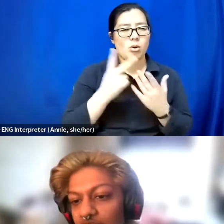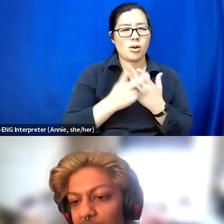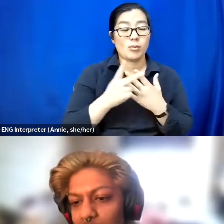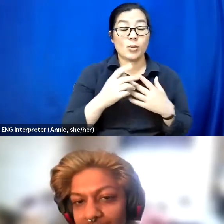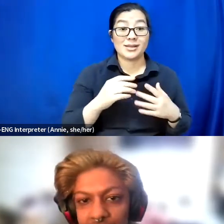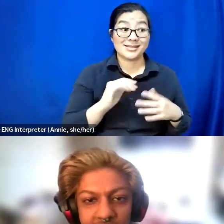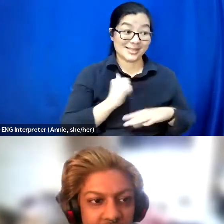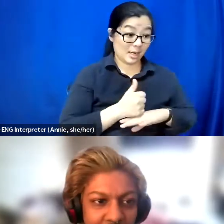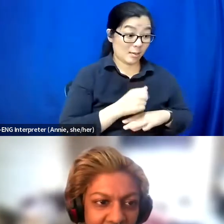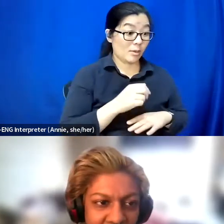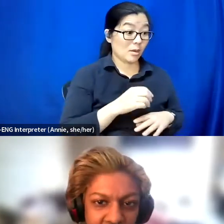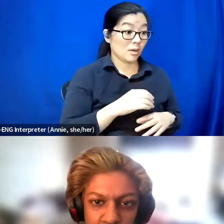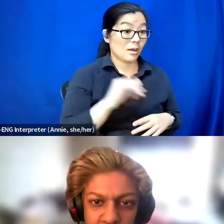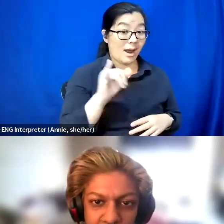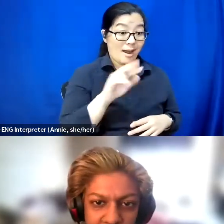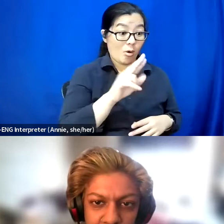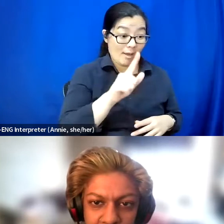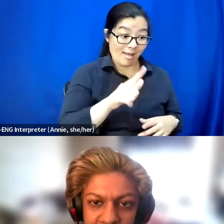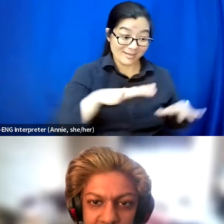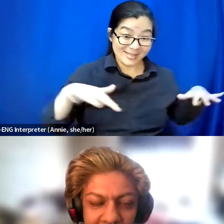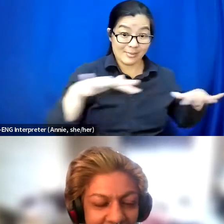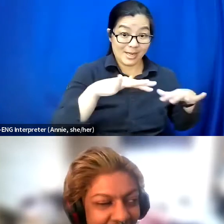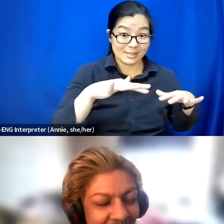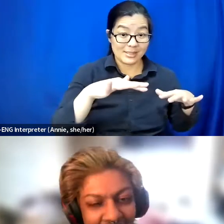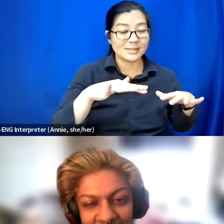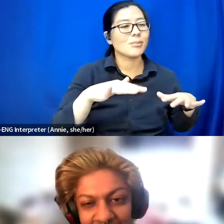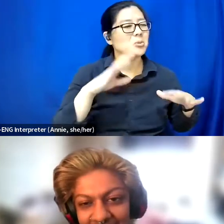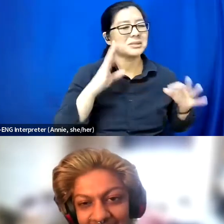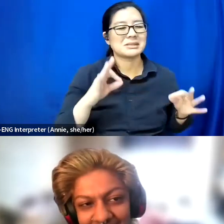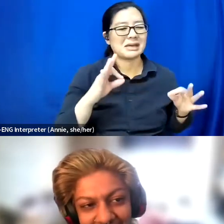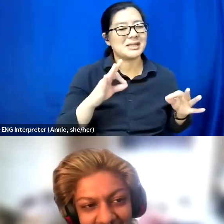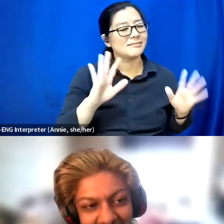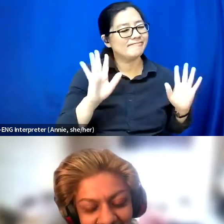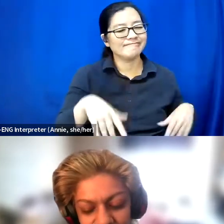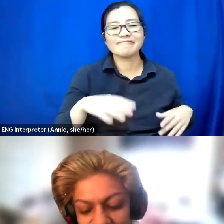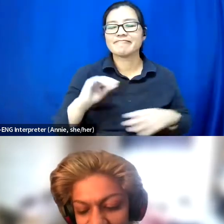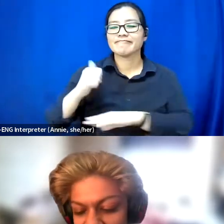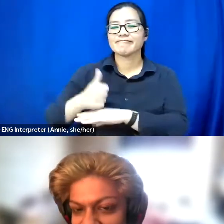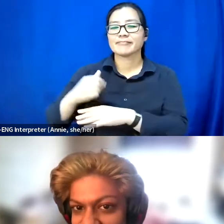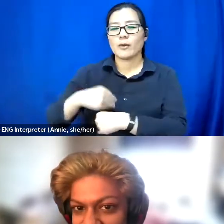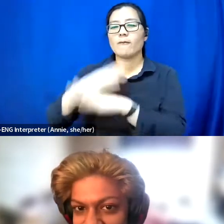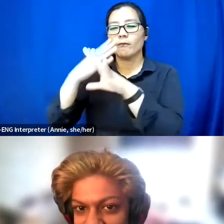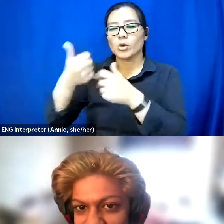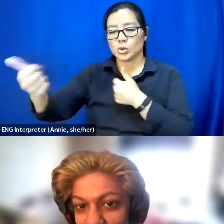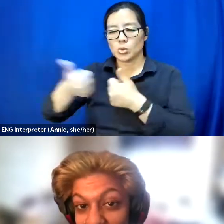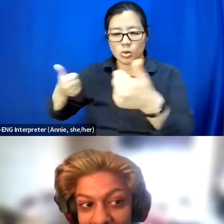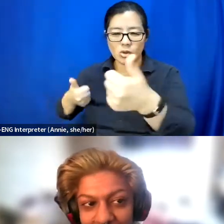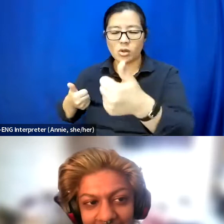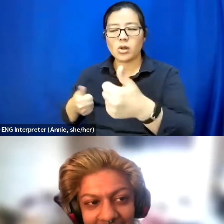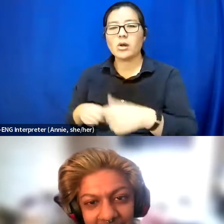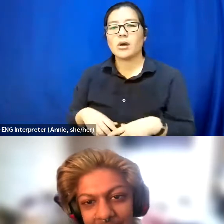I believe we ended up going with virtual just because of the trajectory of COVID right now